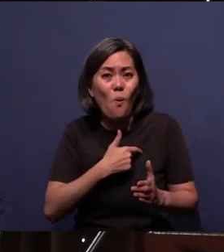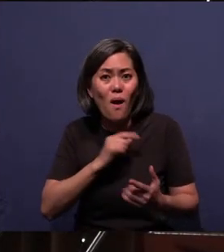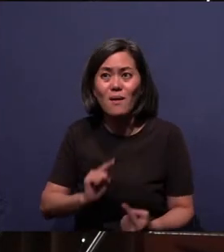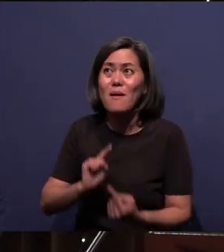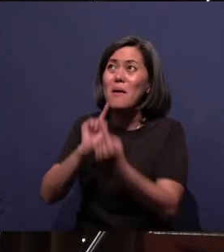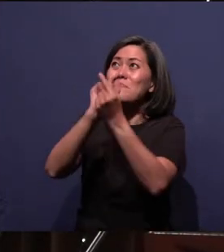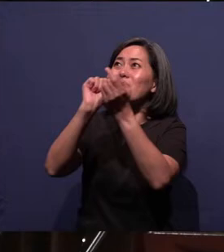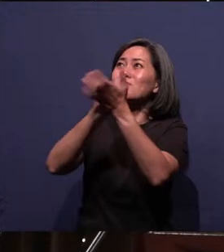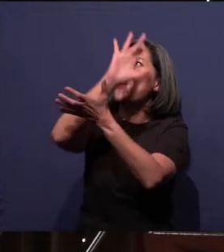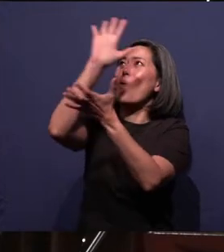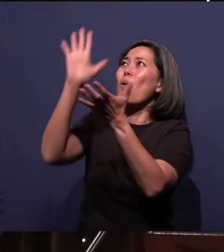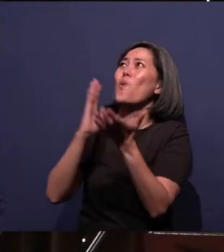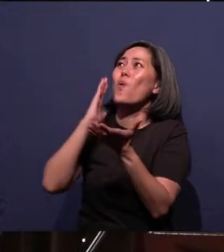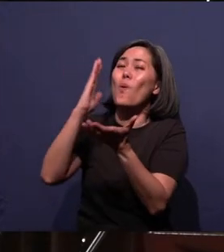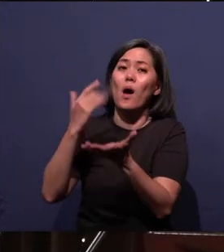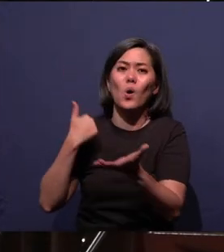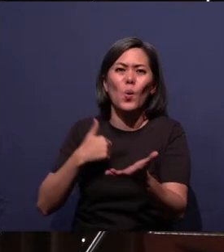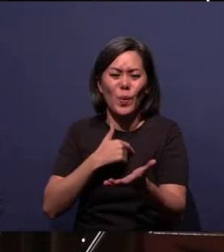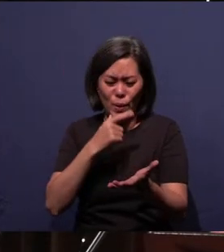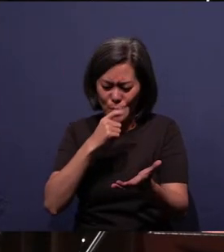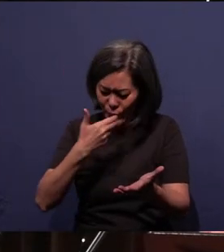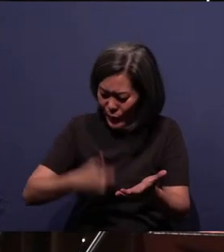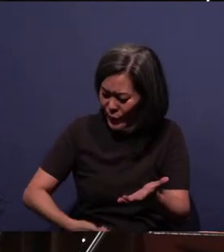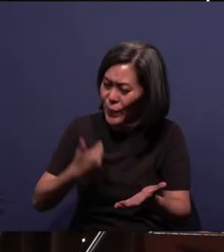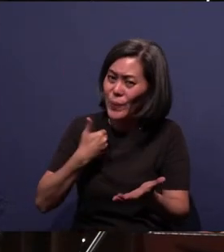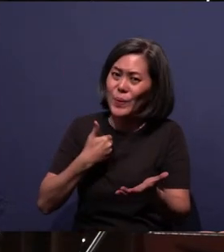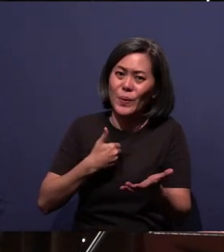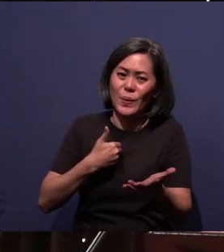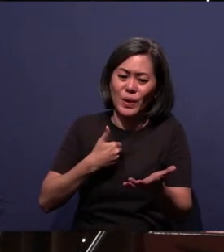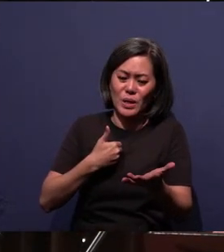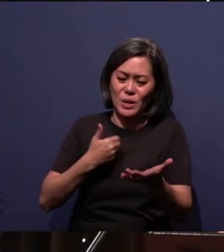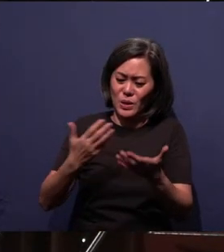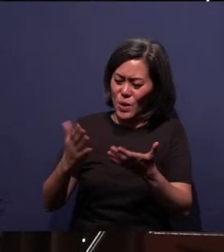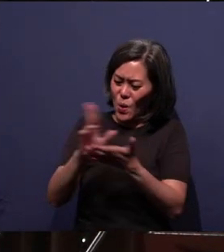Who are we that You seal us with the Holy Spirit and